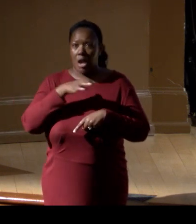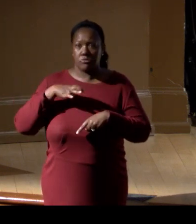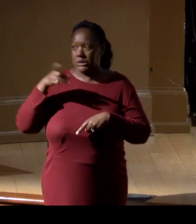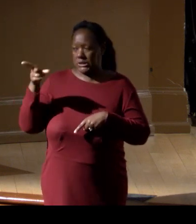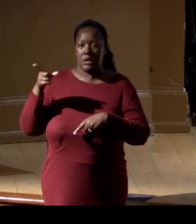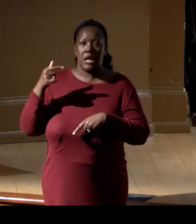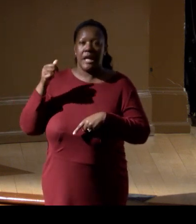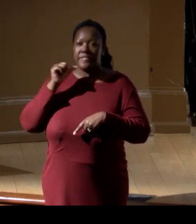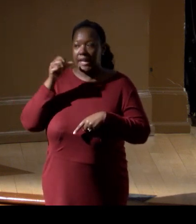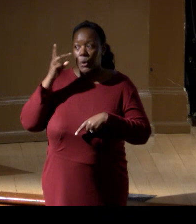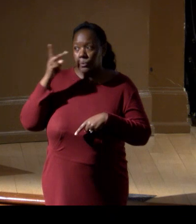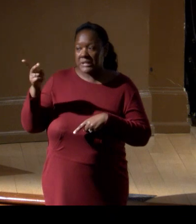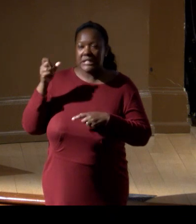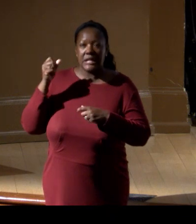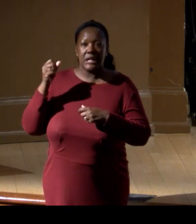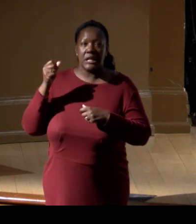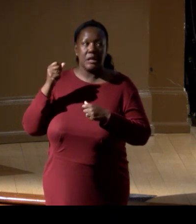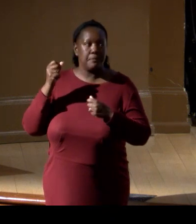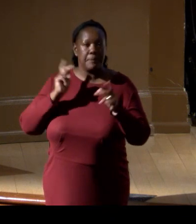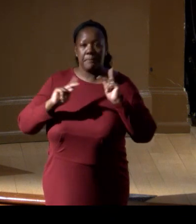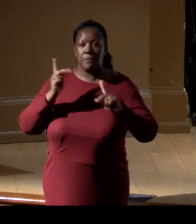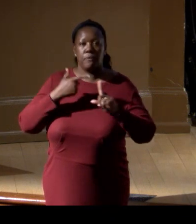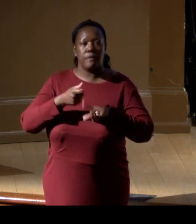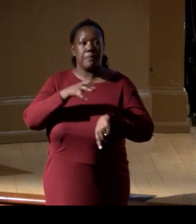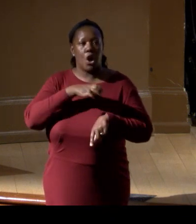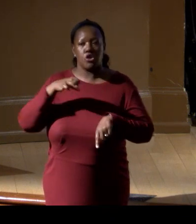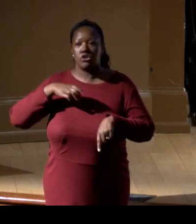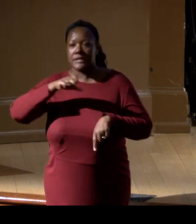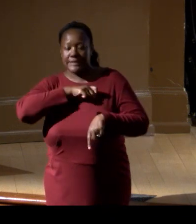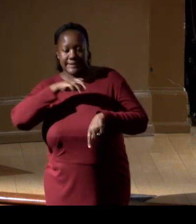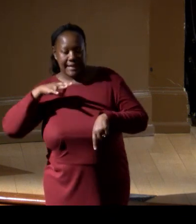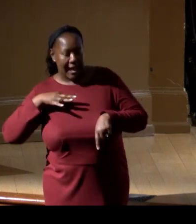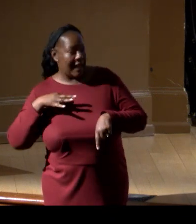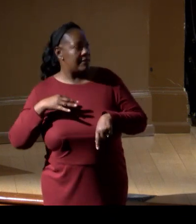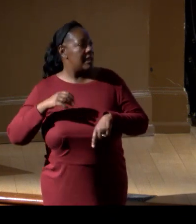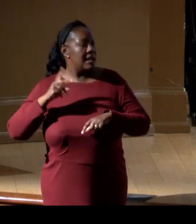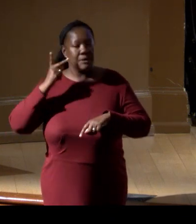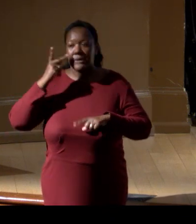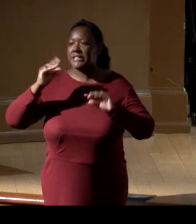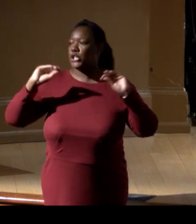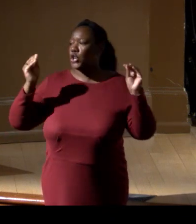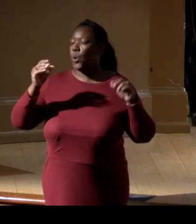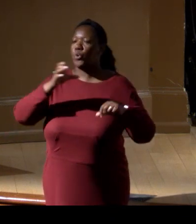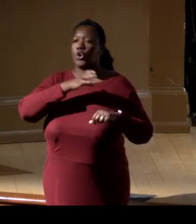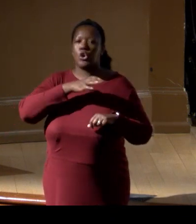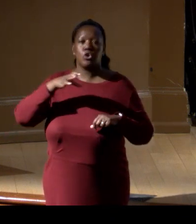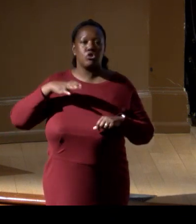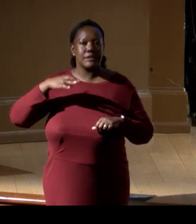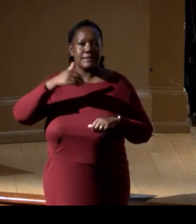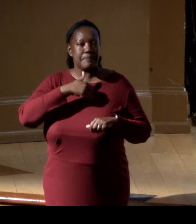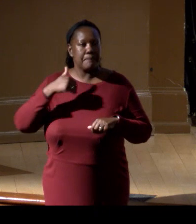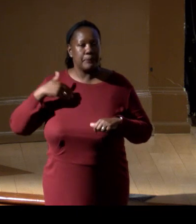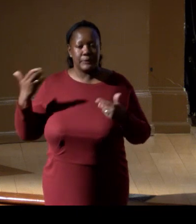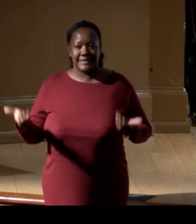from congressional staff here. I don't see anybody at the congressional level who's essentially owning this.